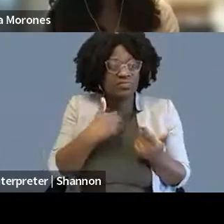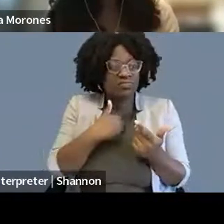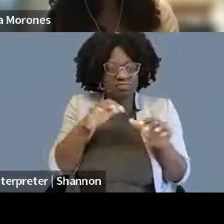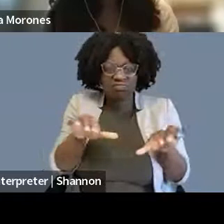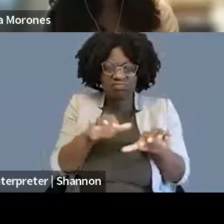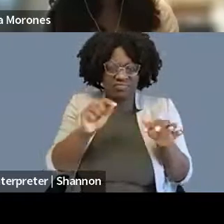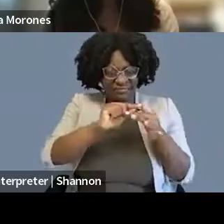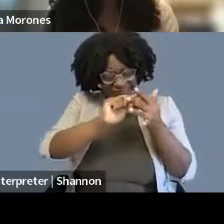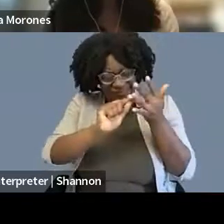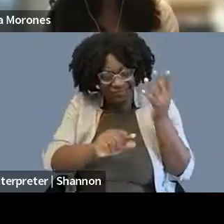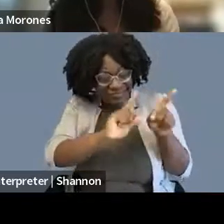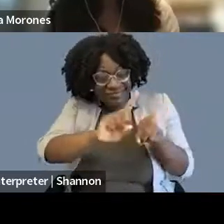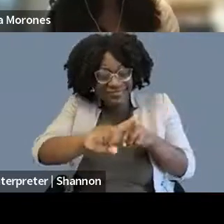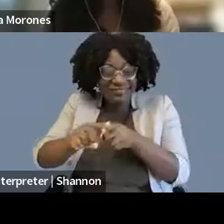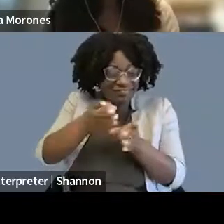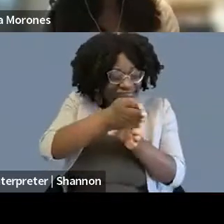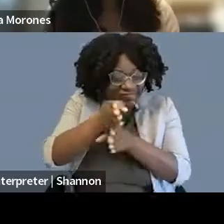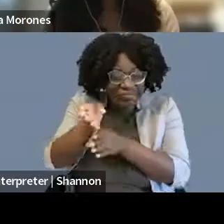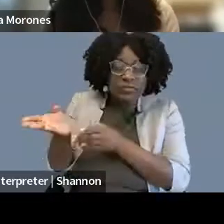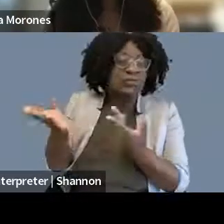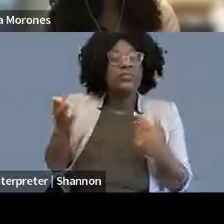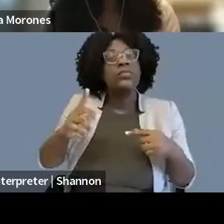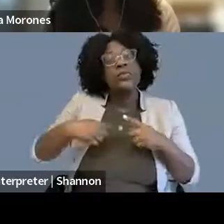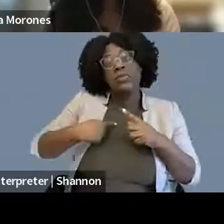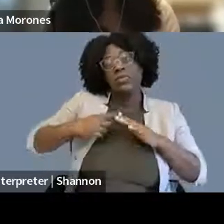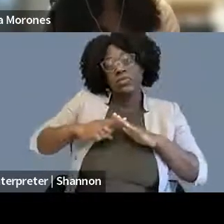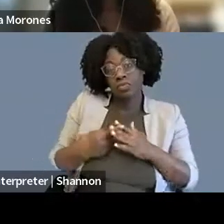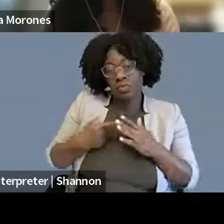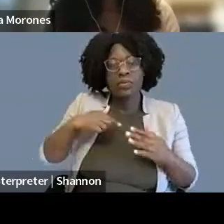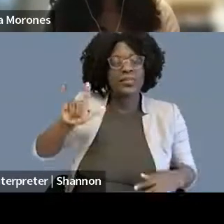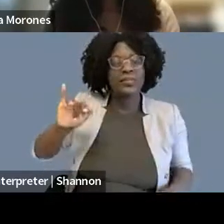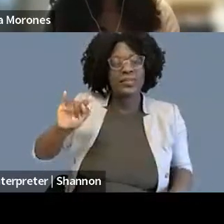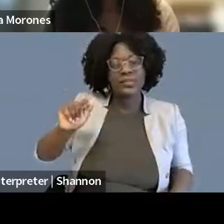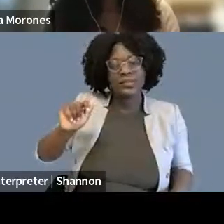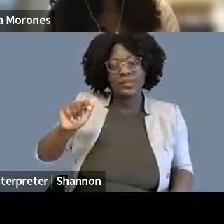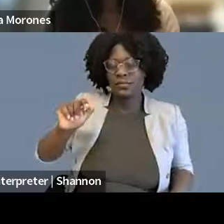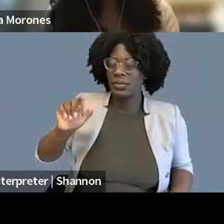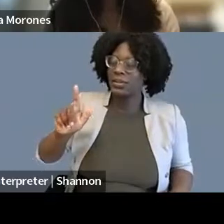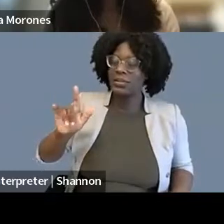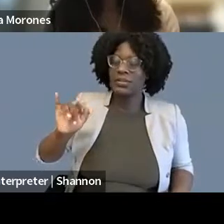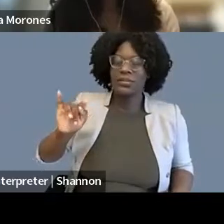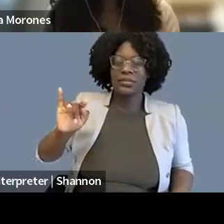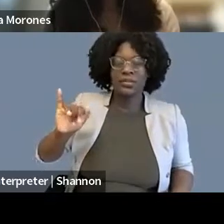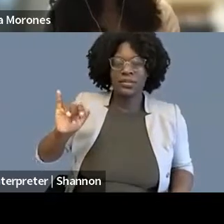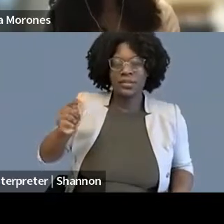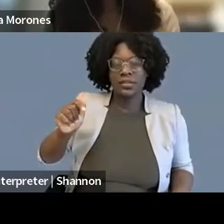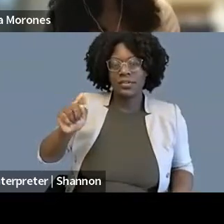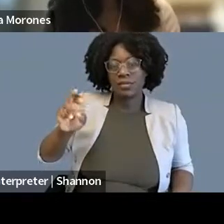You know, I started out as a litigator and worked on policy issues at the ACLU of Georgia.